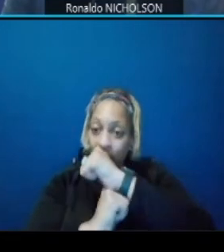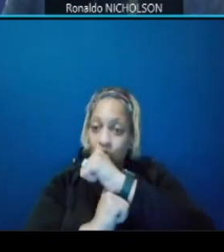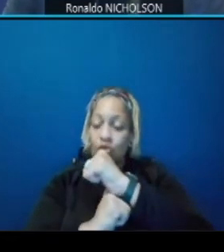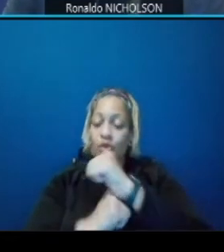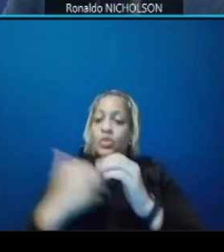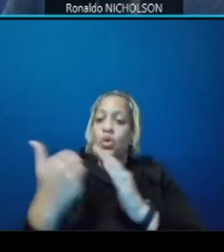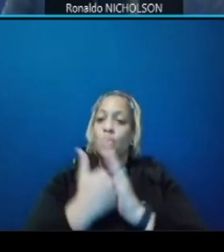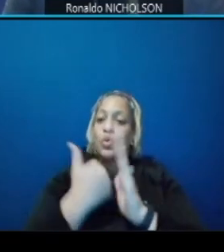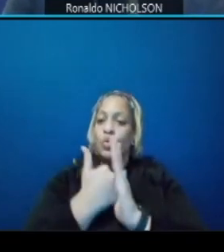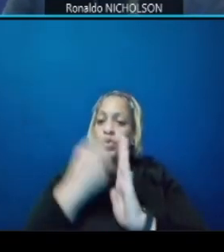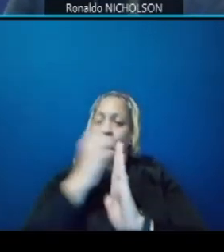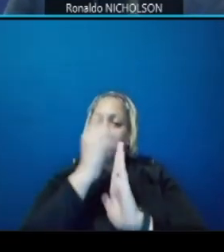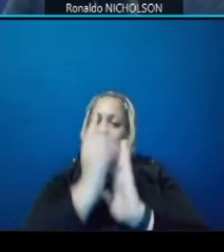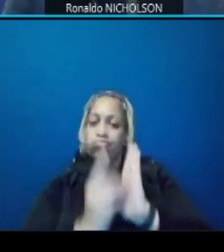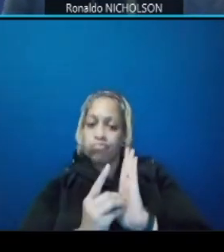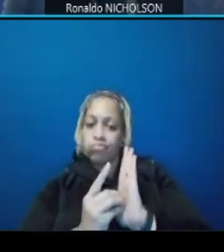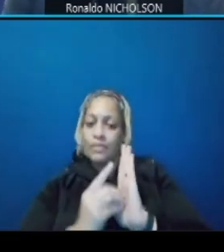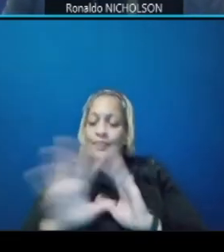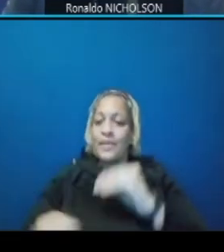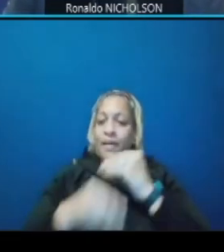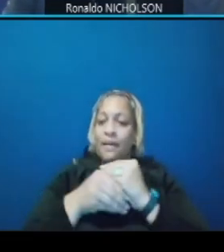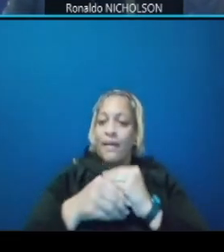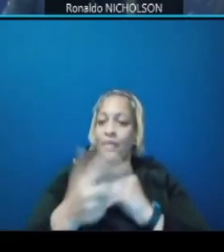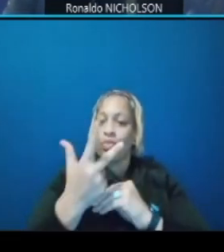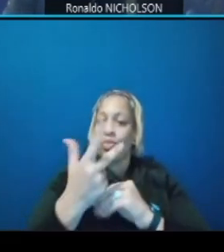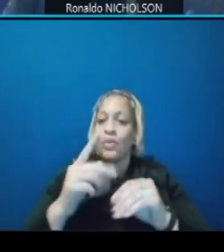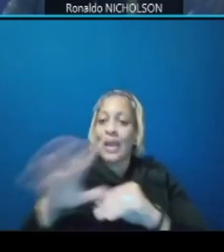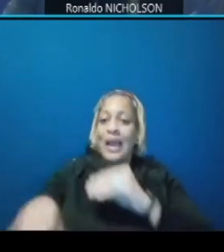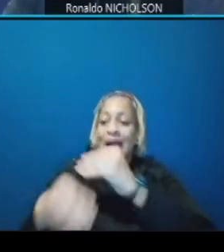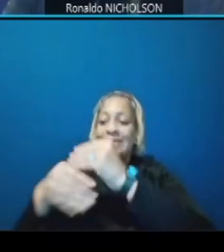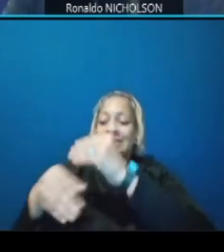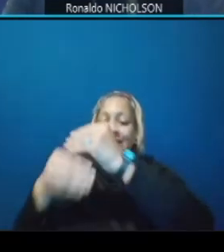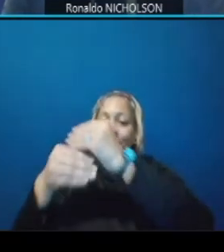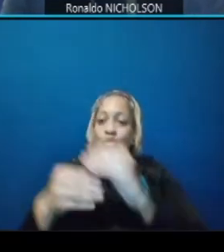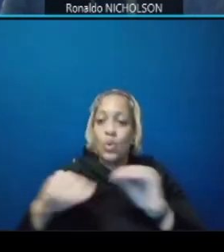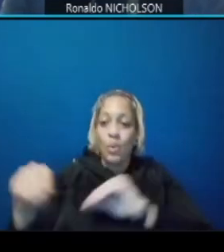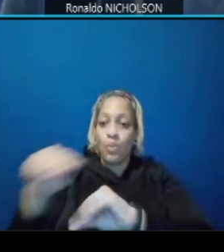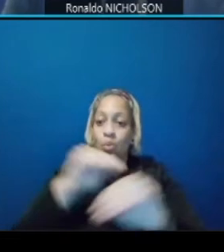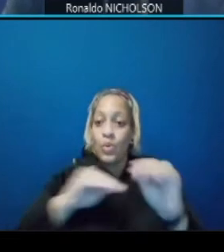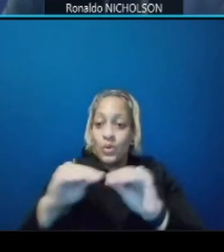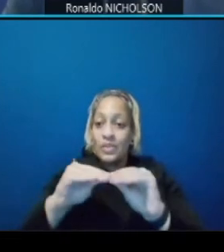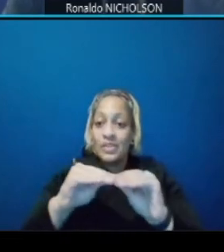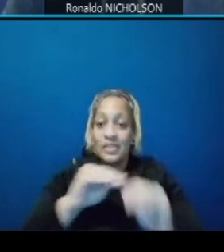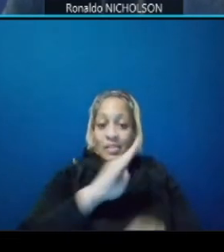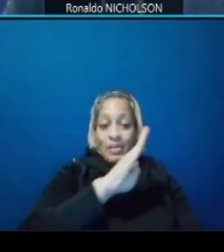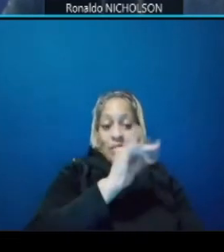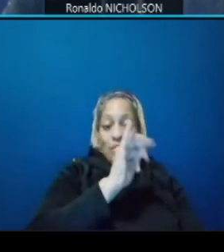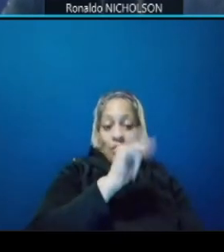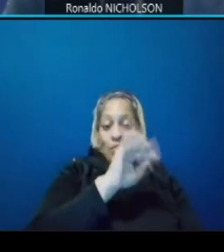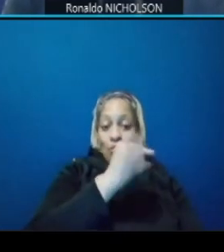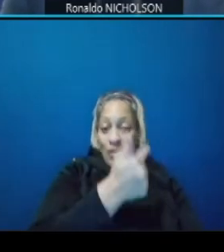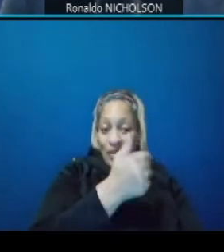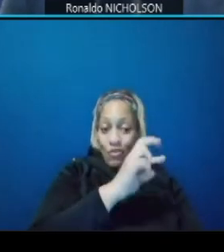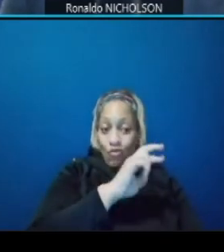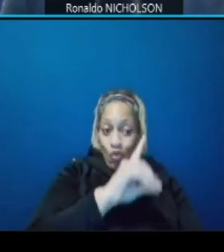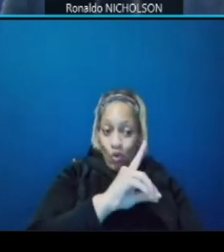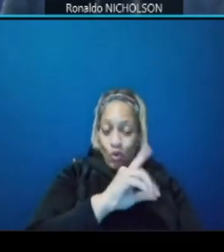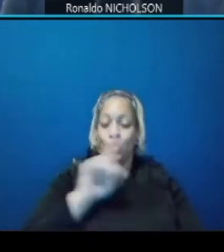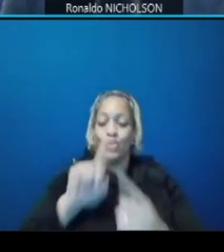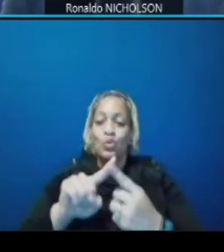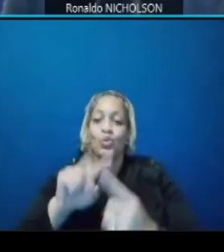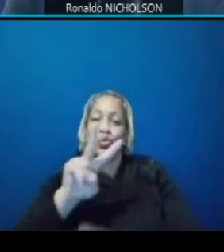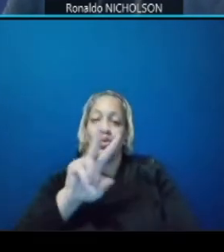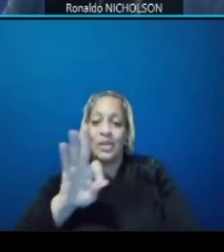to provide three additional movements to and from benning road to dc 295 along with